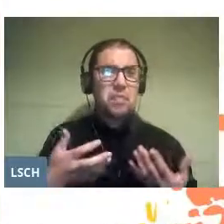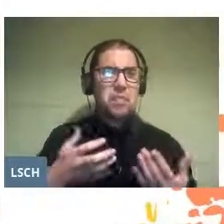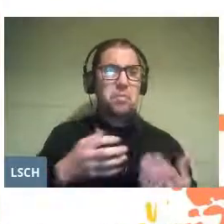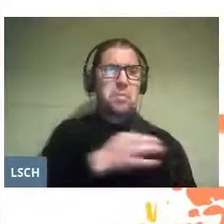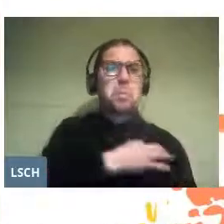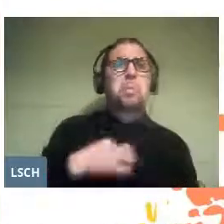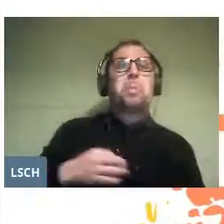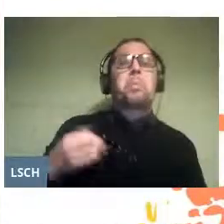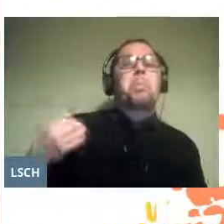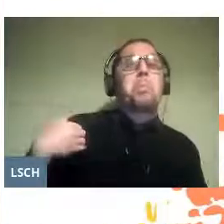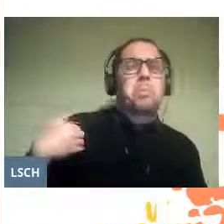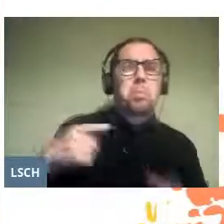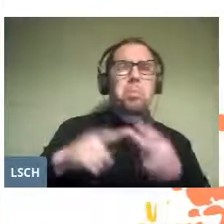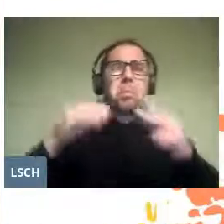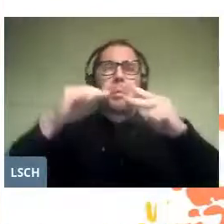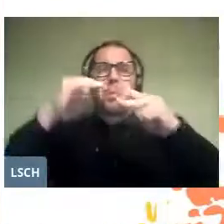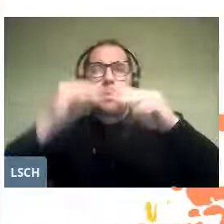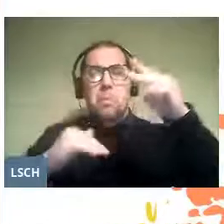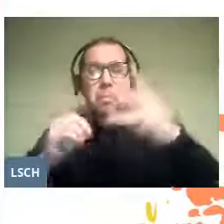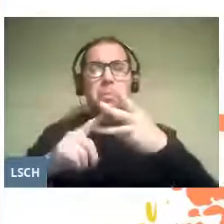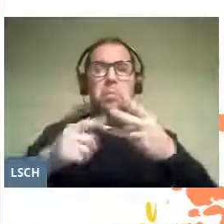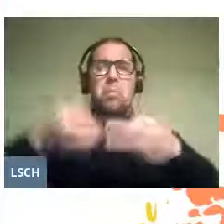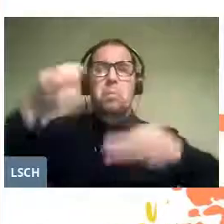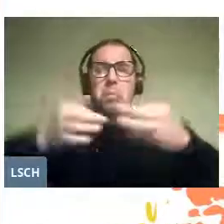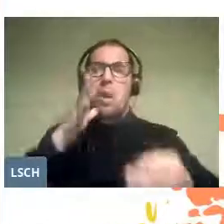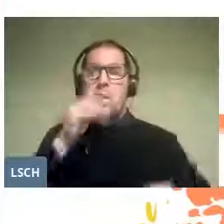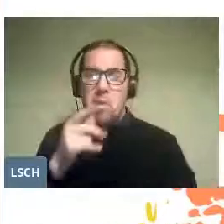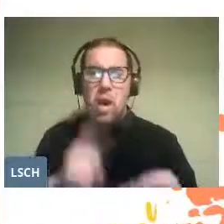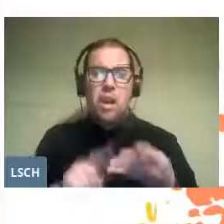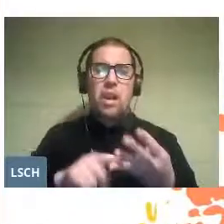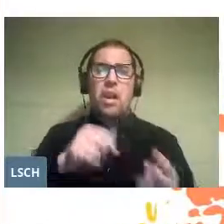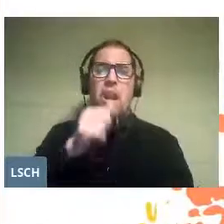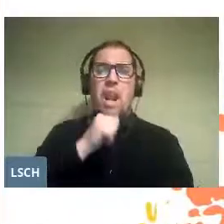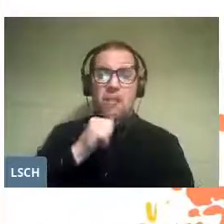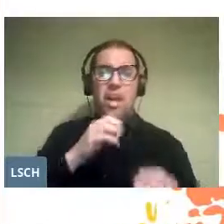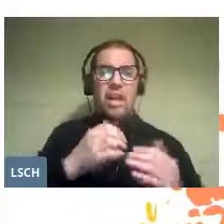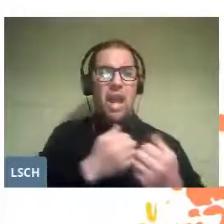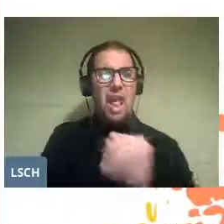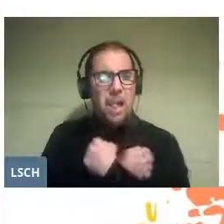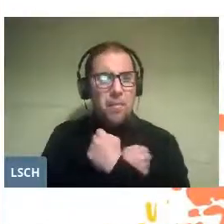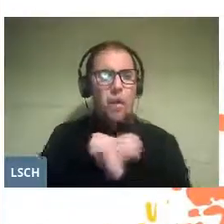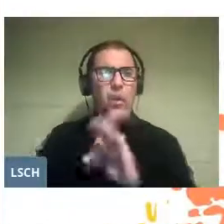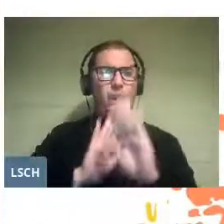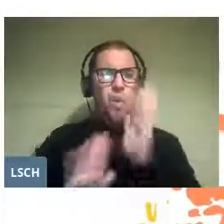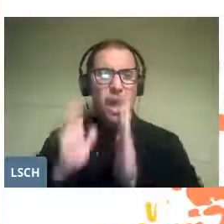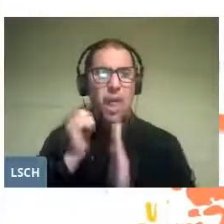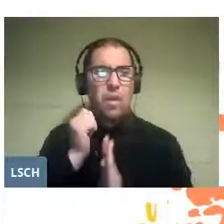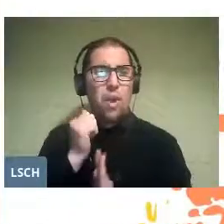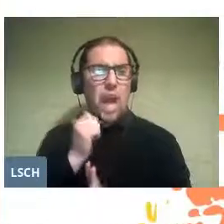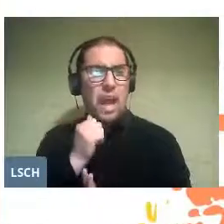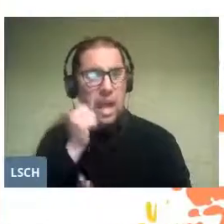inequity, injustice and lack of love, care and respect